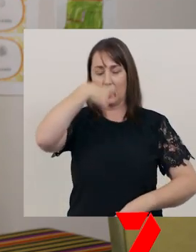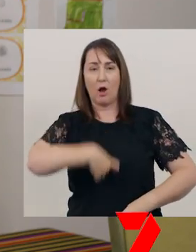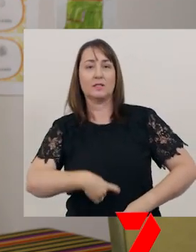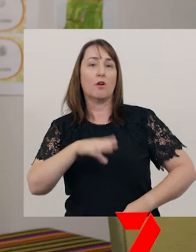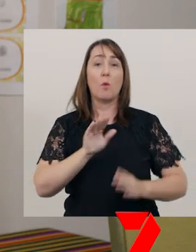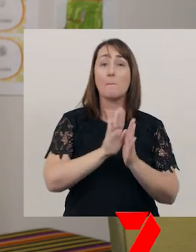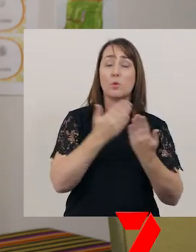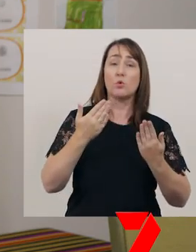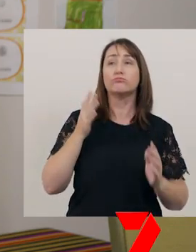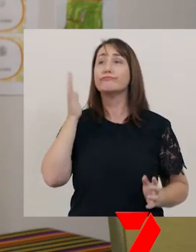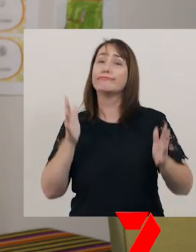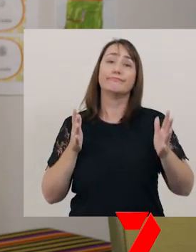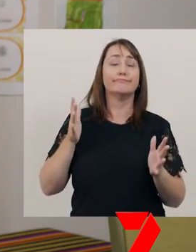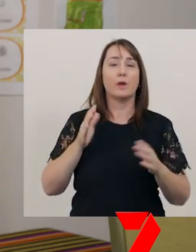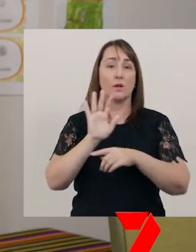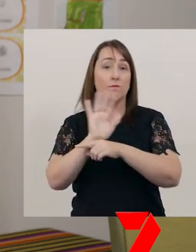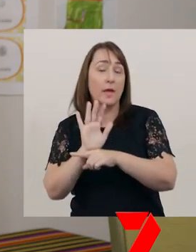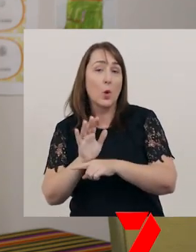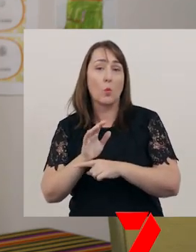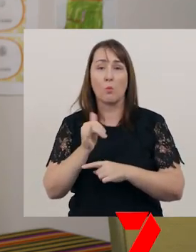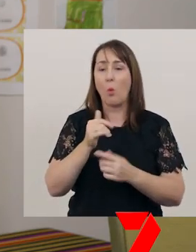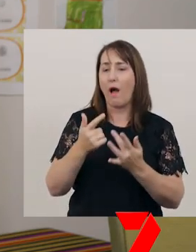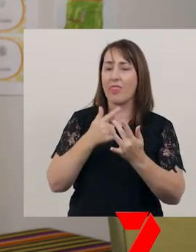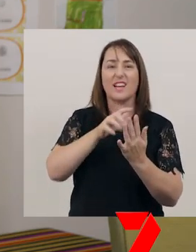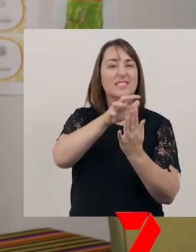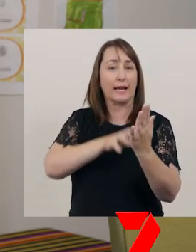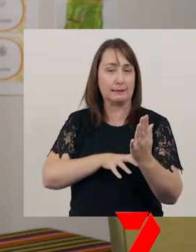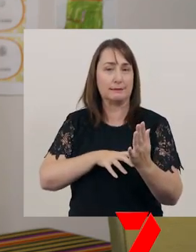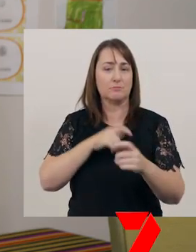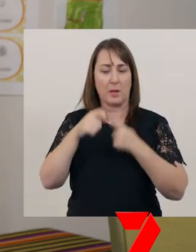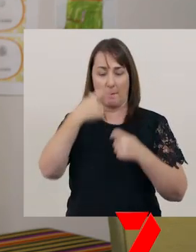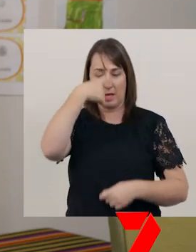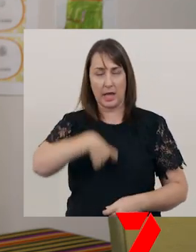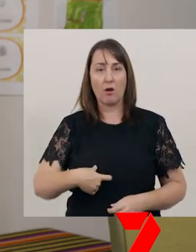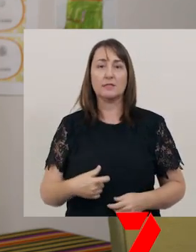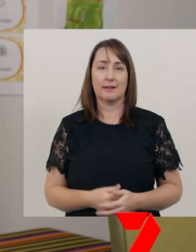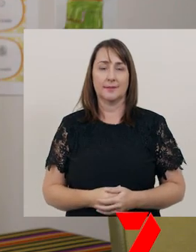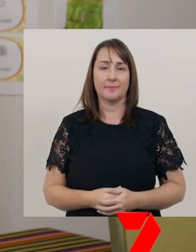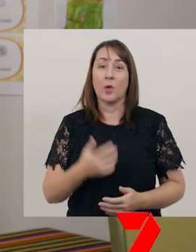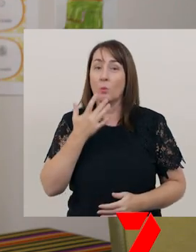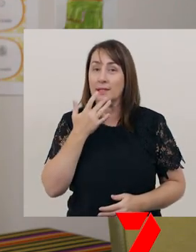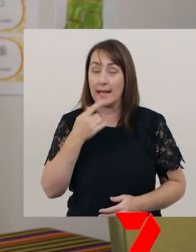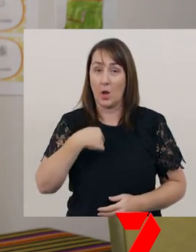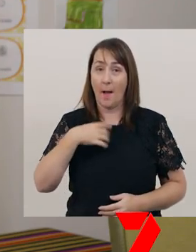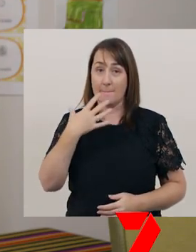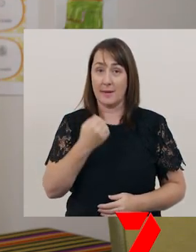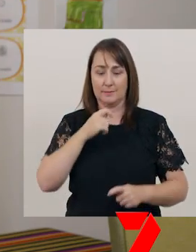a film, or another kind of text. Let’s pretend that I have to deliver a presentation in character,